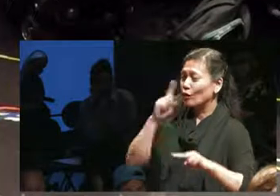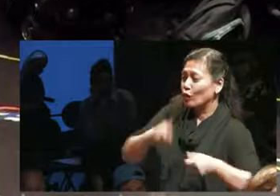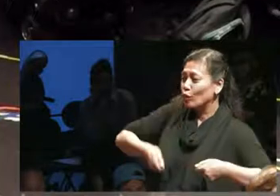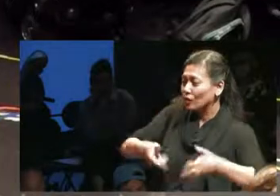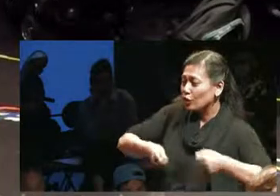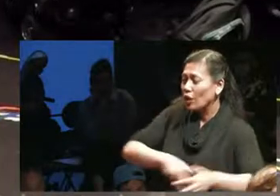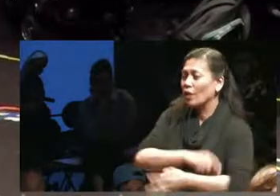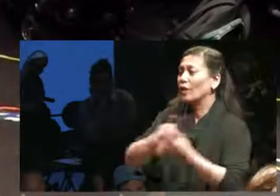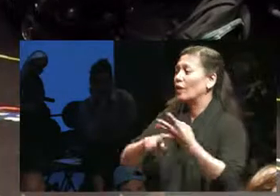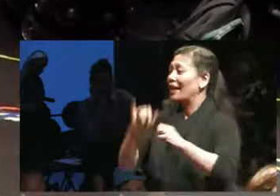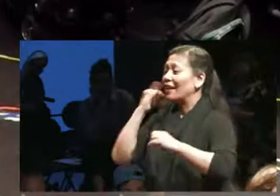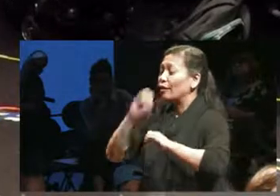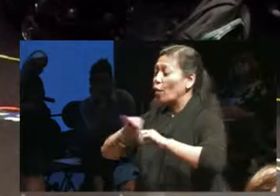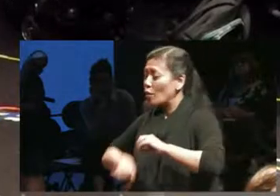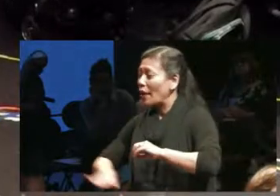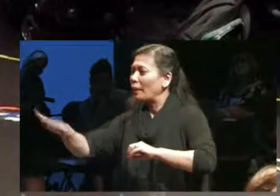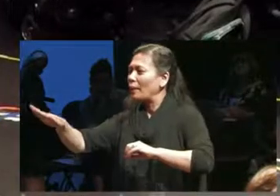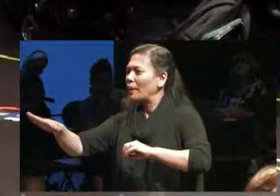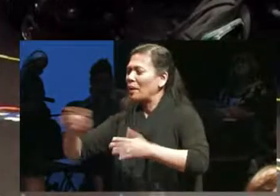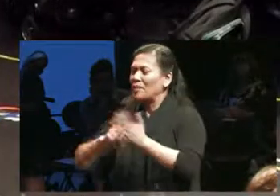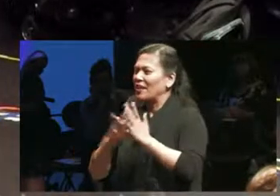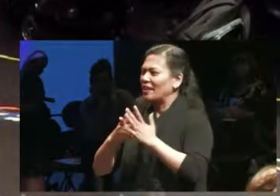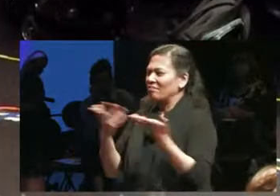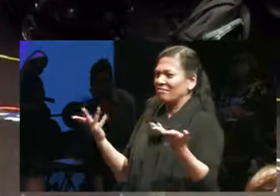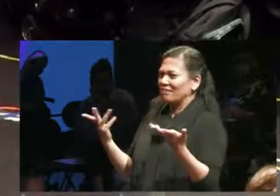aren't ramps into the building that it's not doing its job it just can't do its